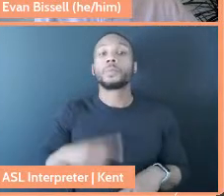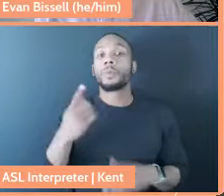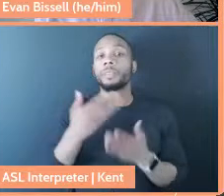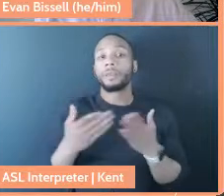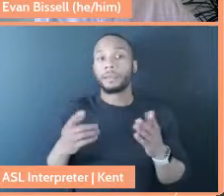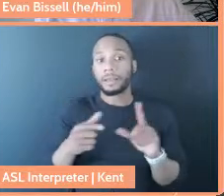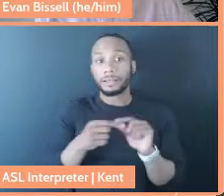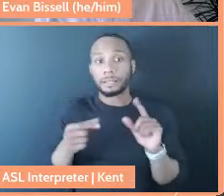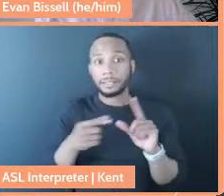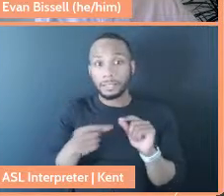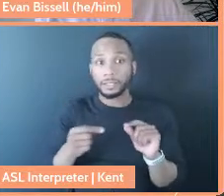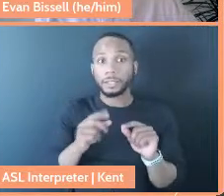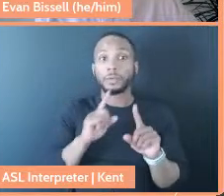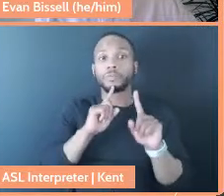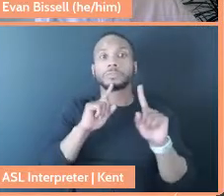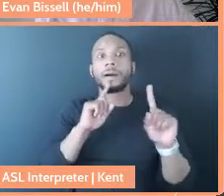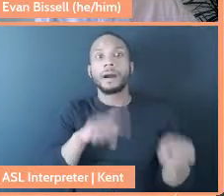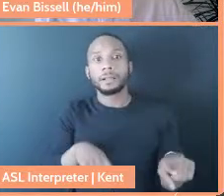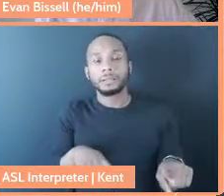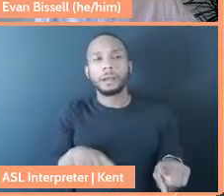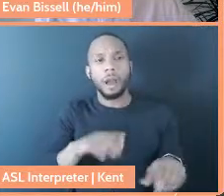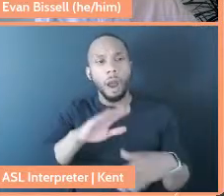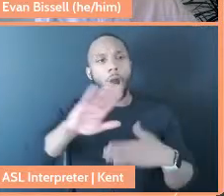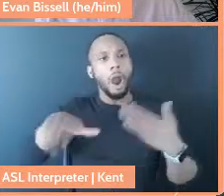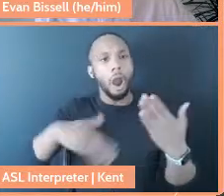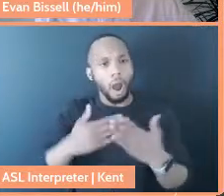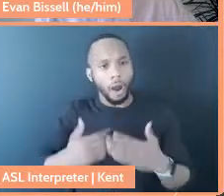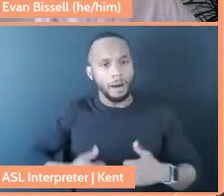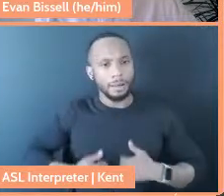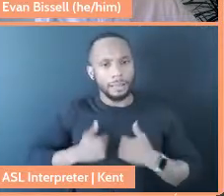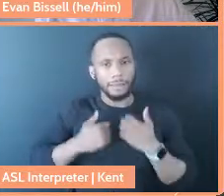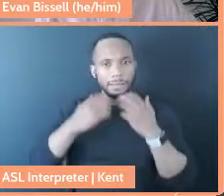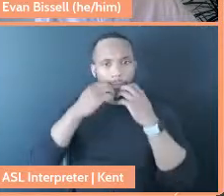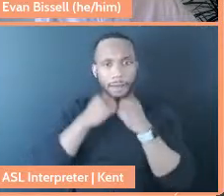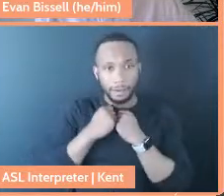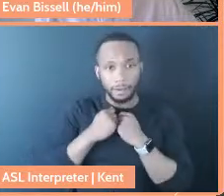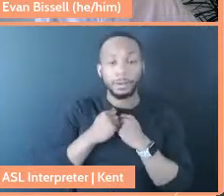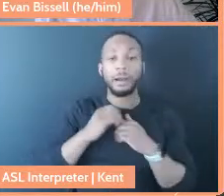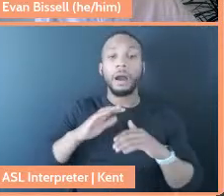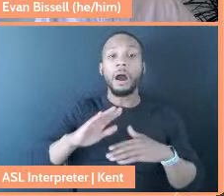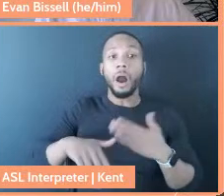response, you get off the top, all lives matters. All lives can only matter if black lives matter."